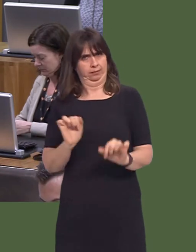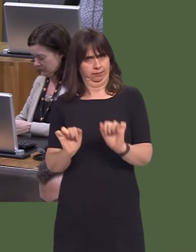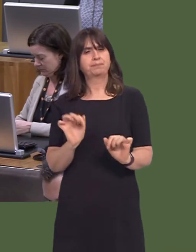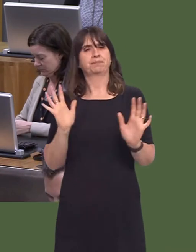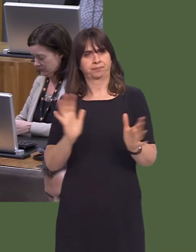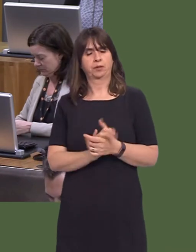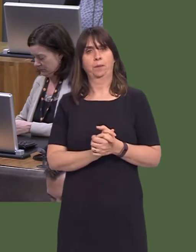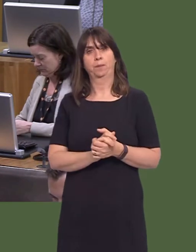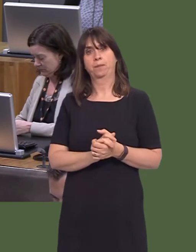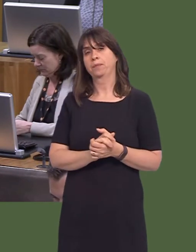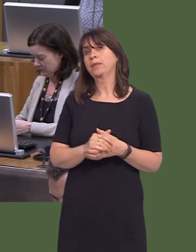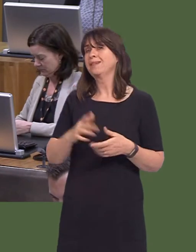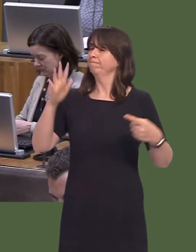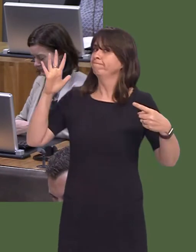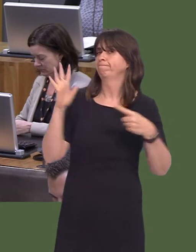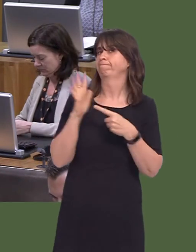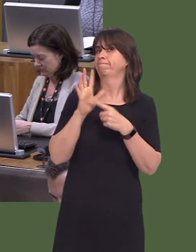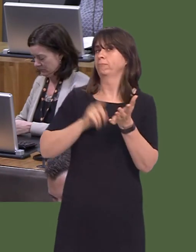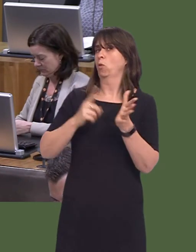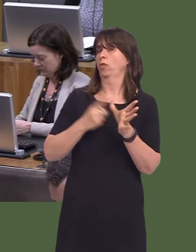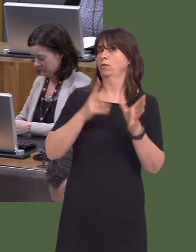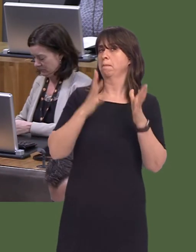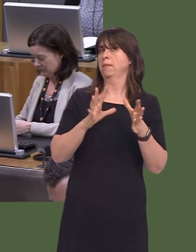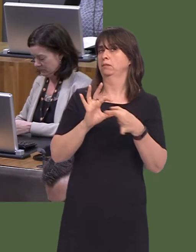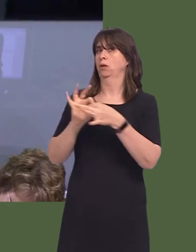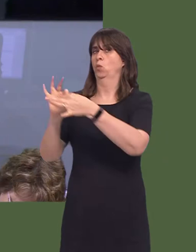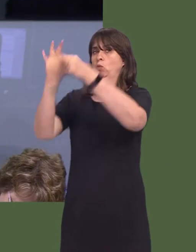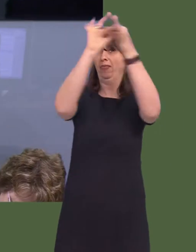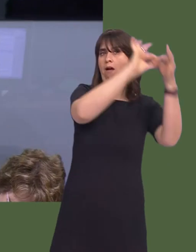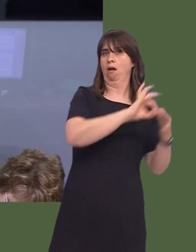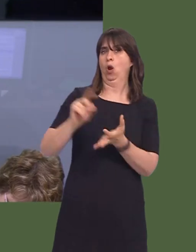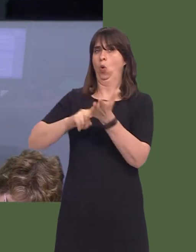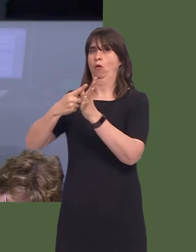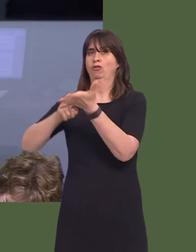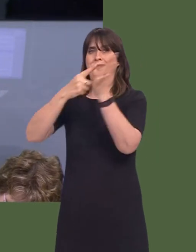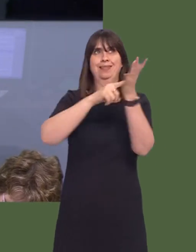of all, it is absolutely crucial that local authorities work together. Artificial political